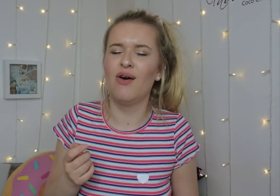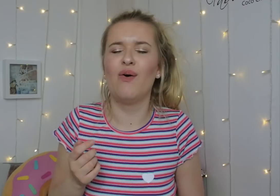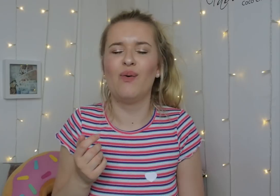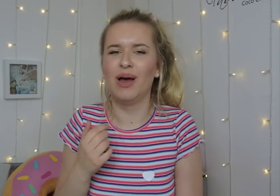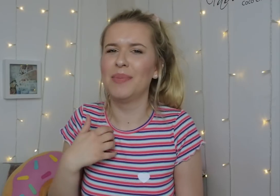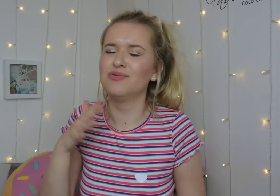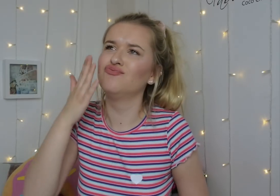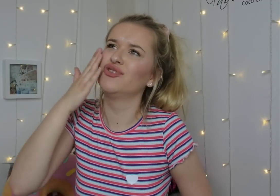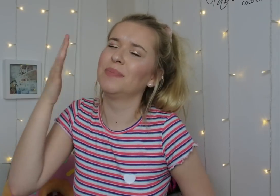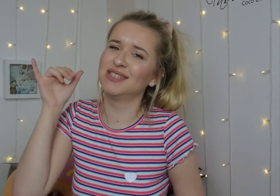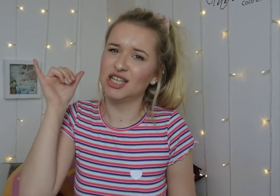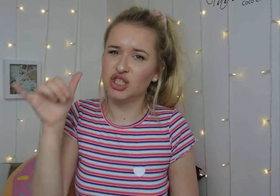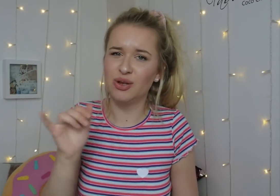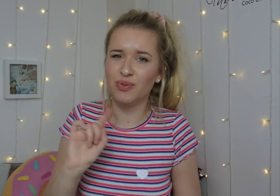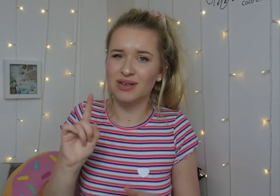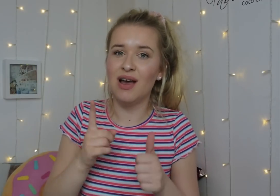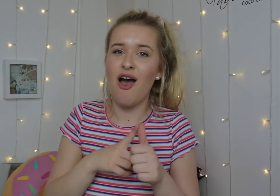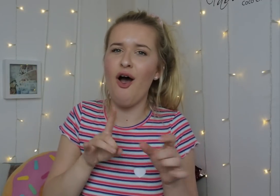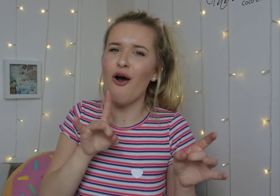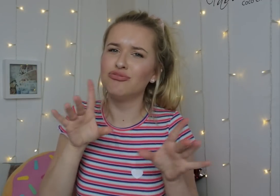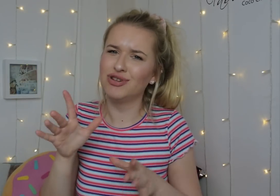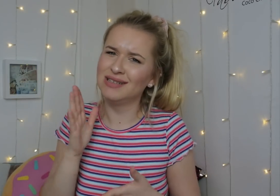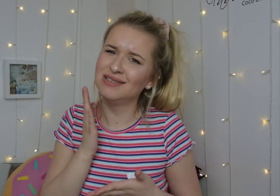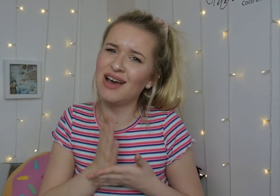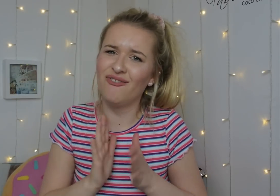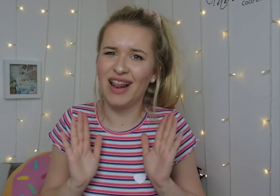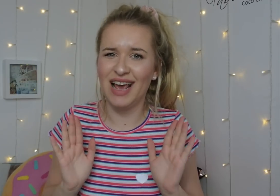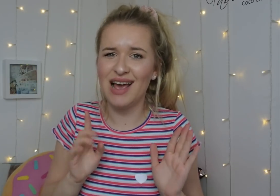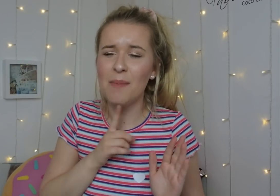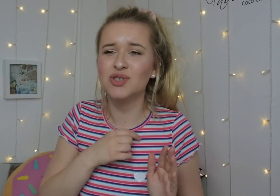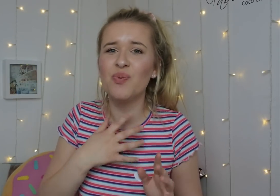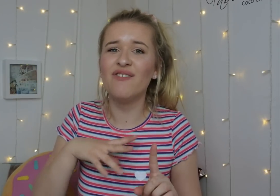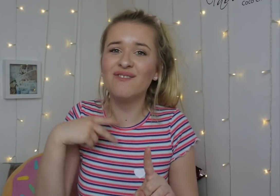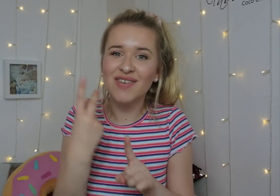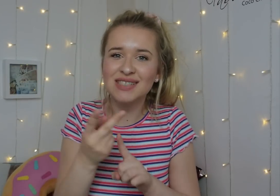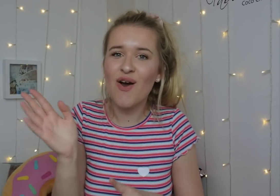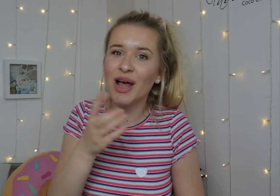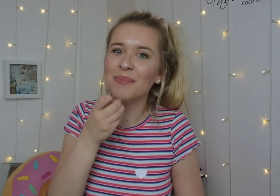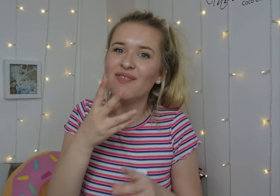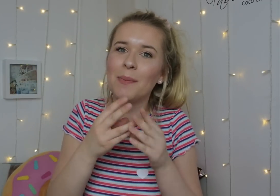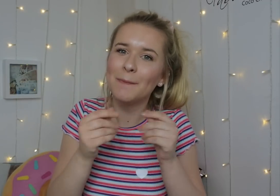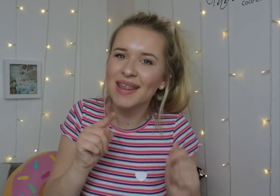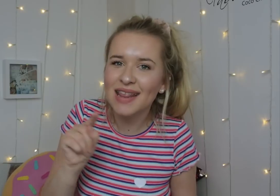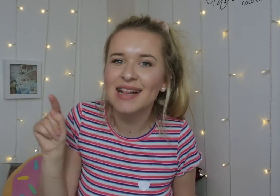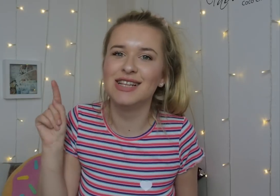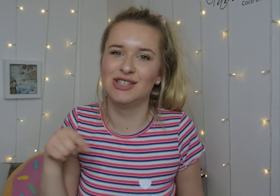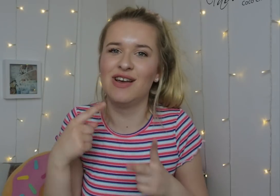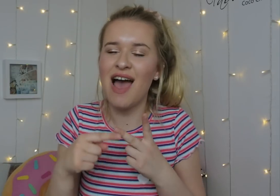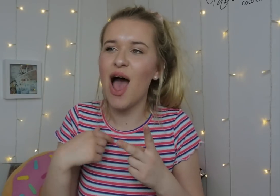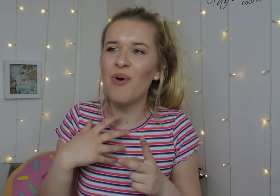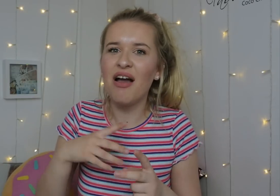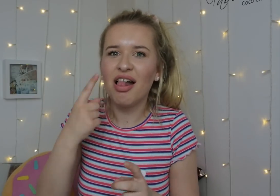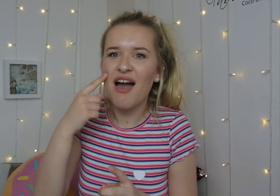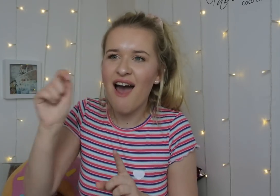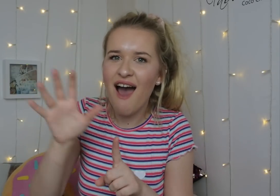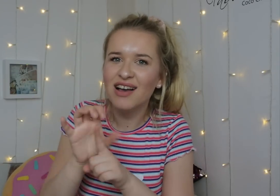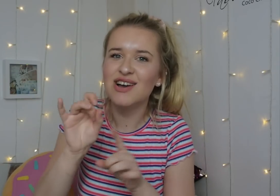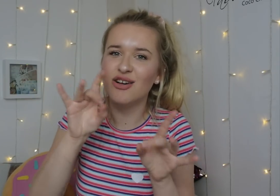Ooo, my dream destination is Australia definitely because I want to visit all these beautiful beaches and I want to try out their cultures.